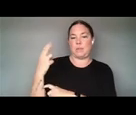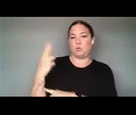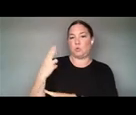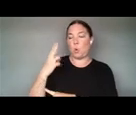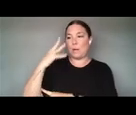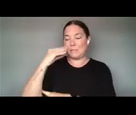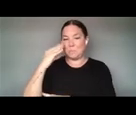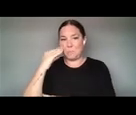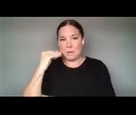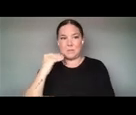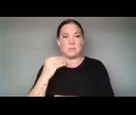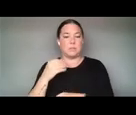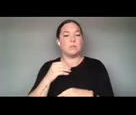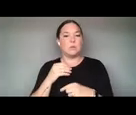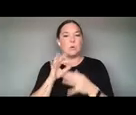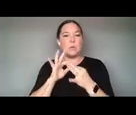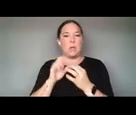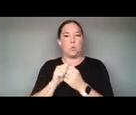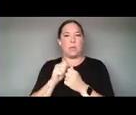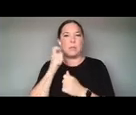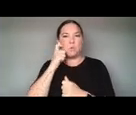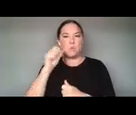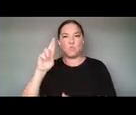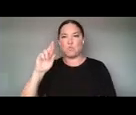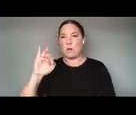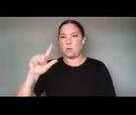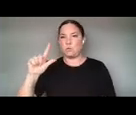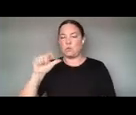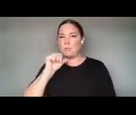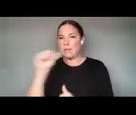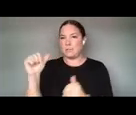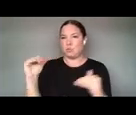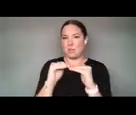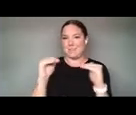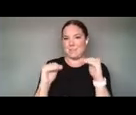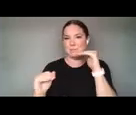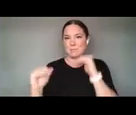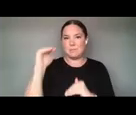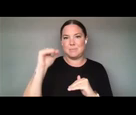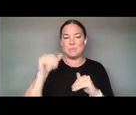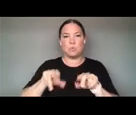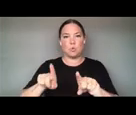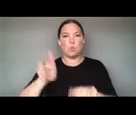STATES. HOW DO YOU TELL A STORY THAT STARTED 400 YEARS AGO AND STILL CONTINUES TODAY?